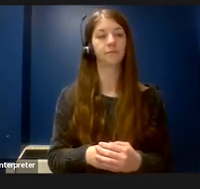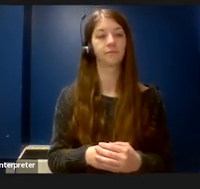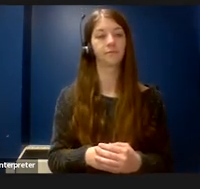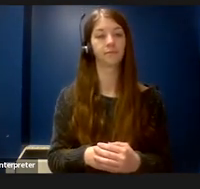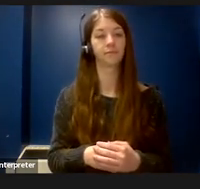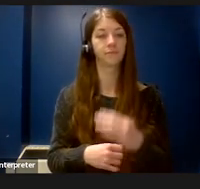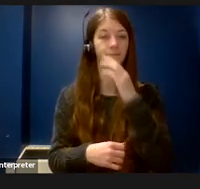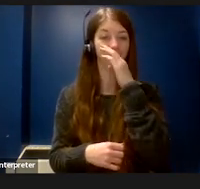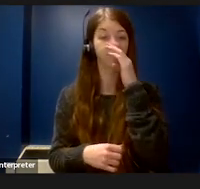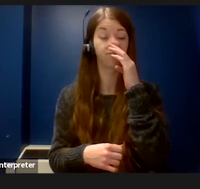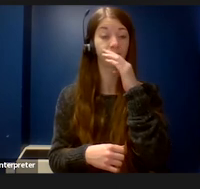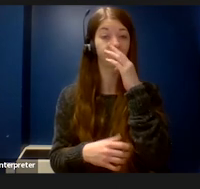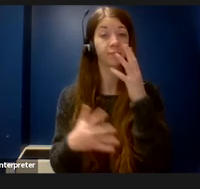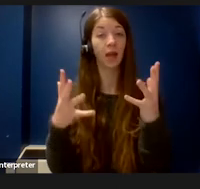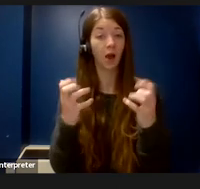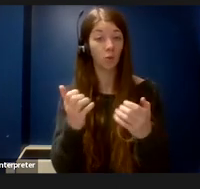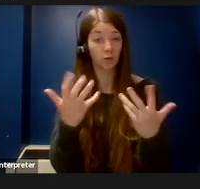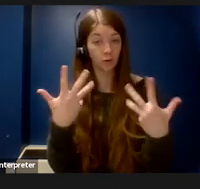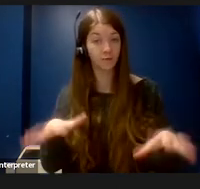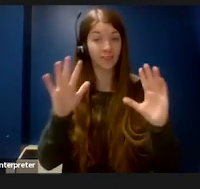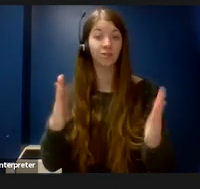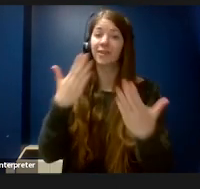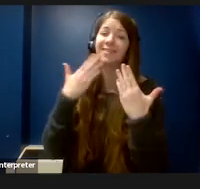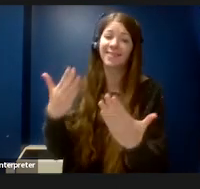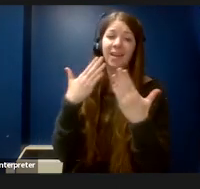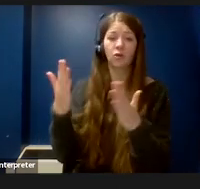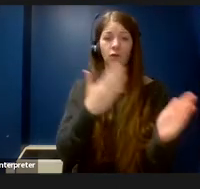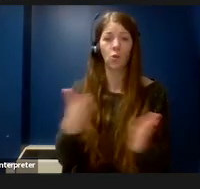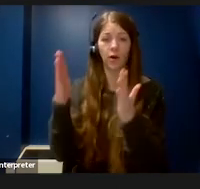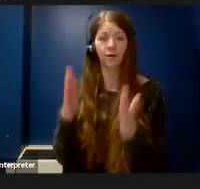I want to end by thanking the organizers for allowing me to be a part of this conversation